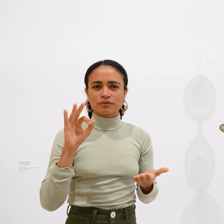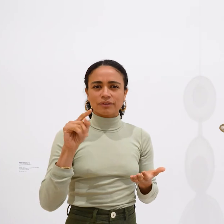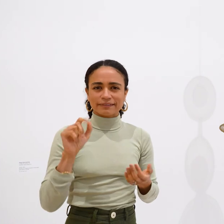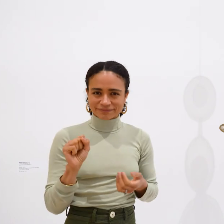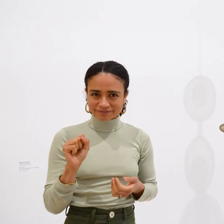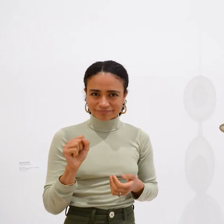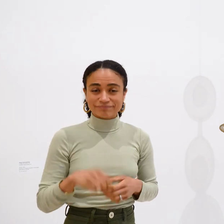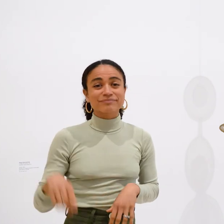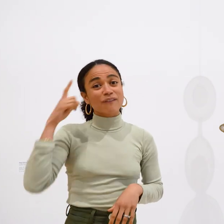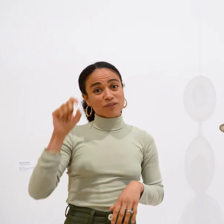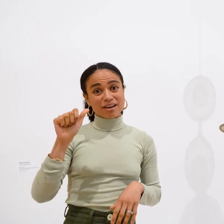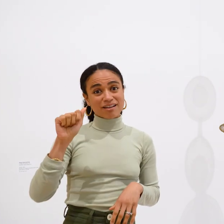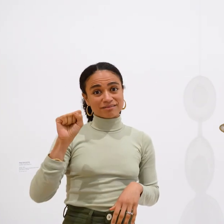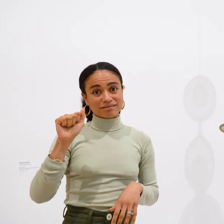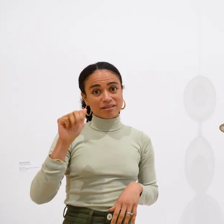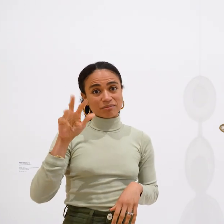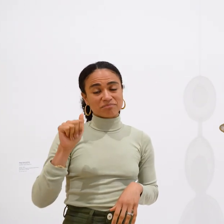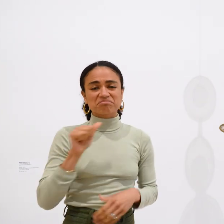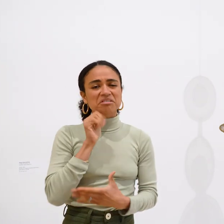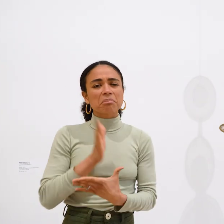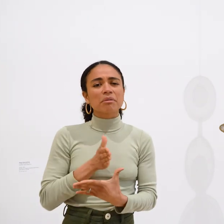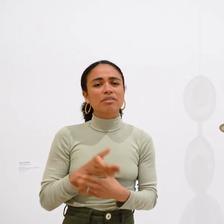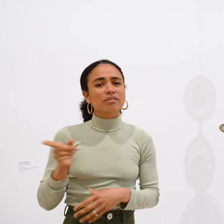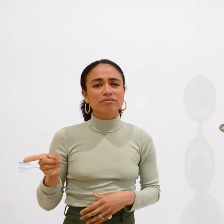However, Asawa was not bothered by this.